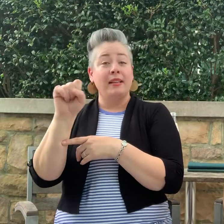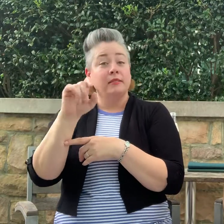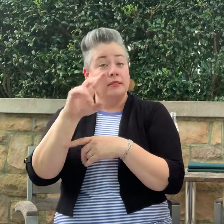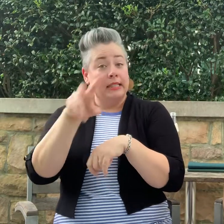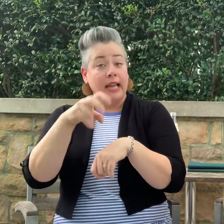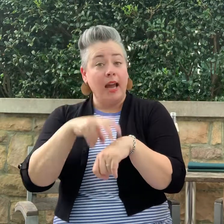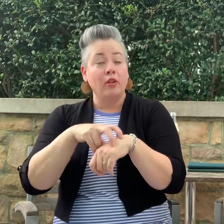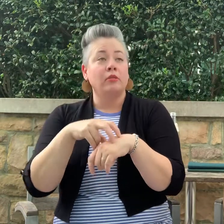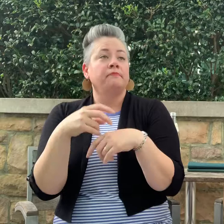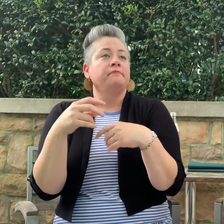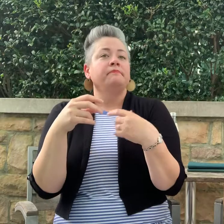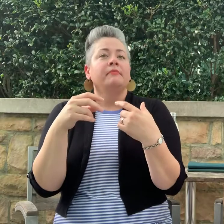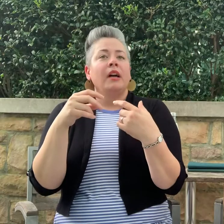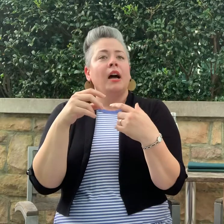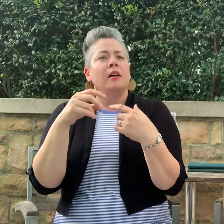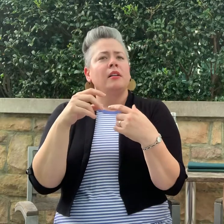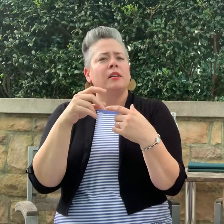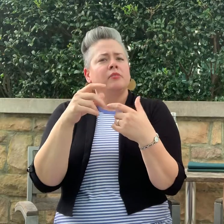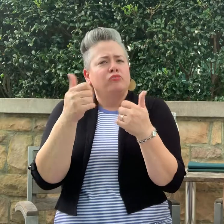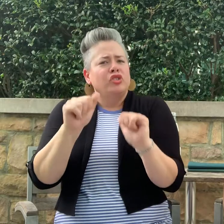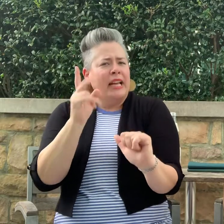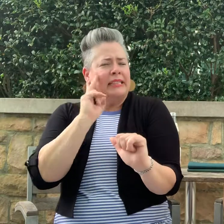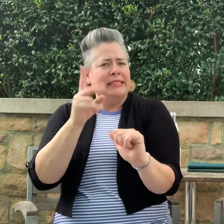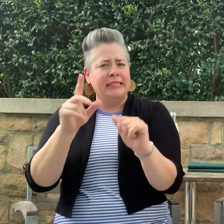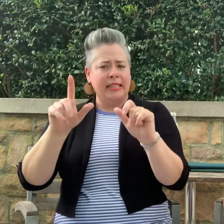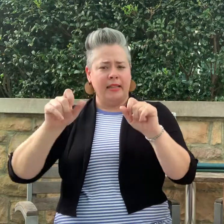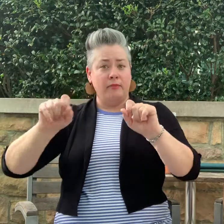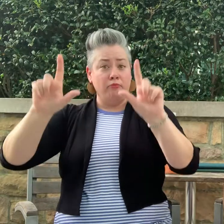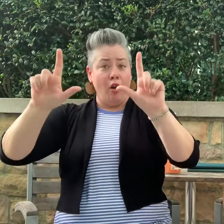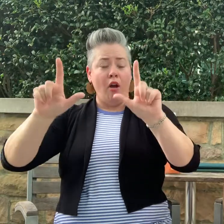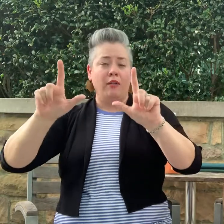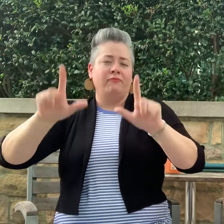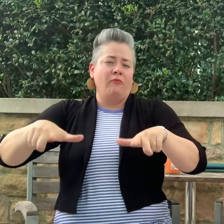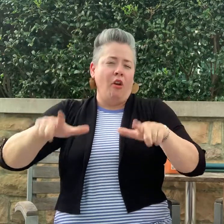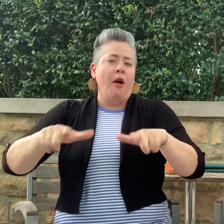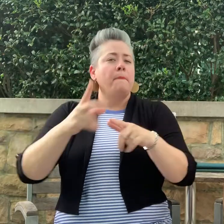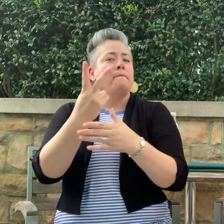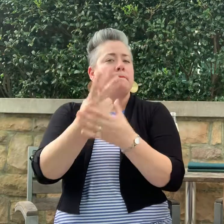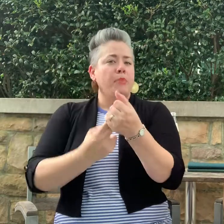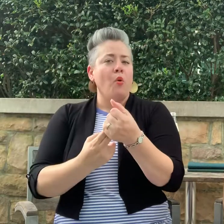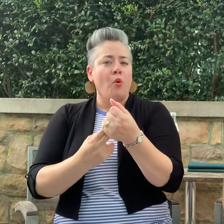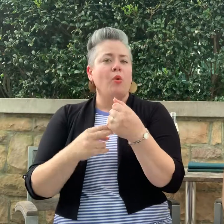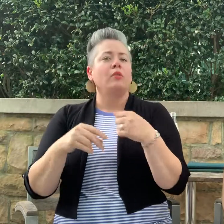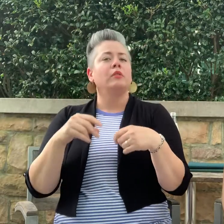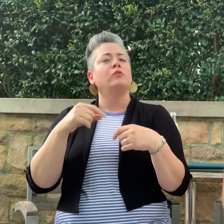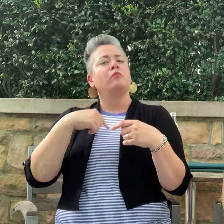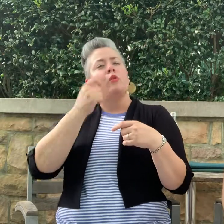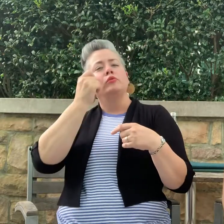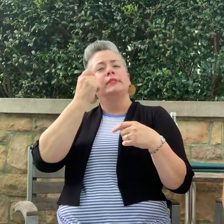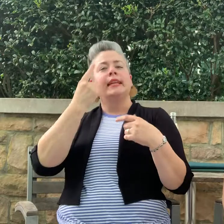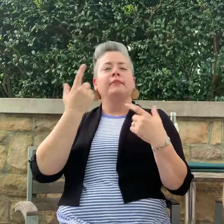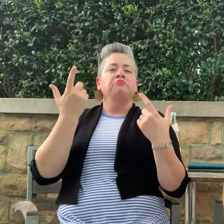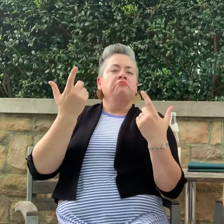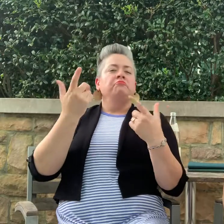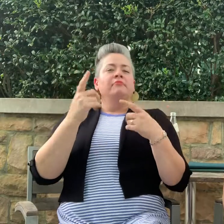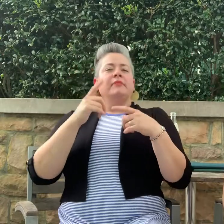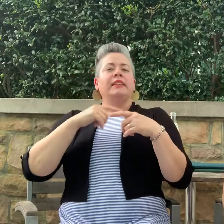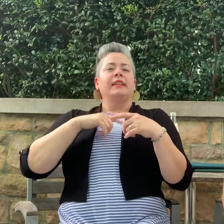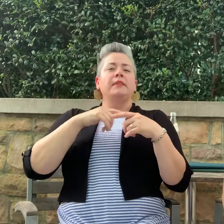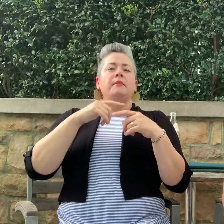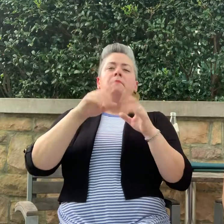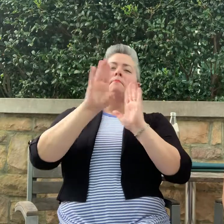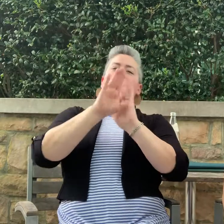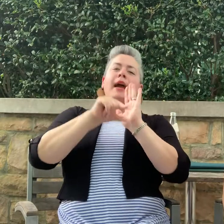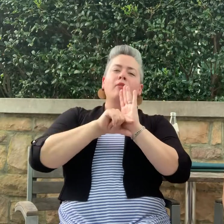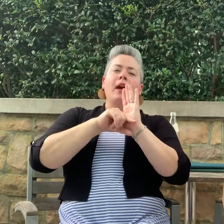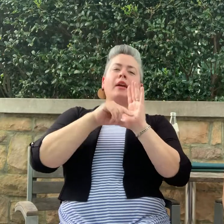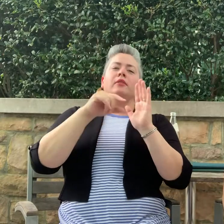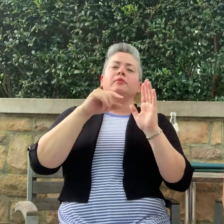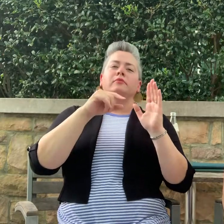Check out our blogs/vlogs to understand the